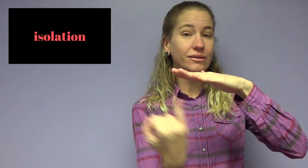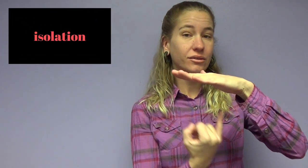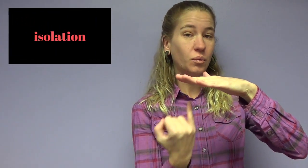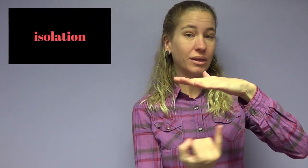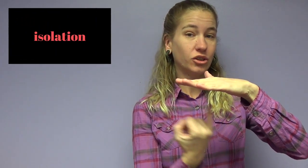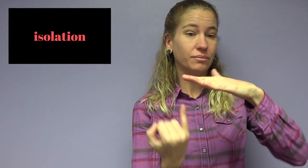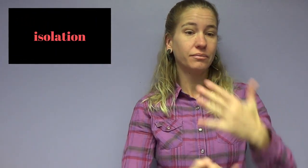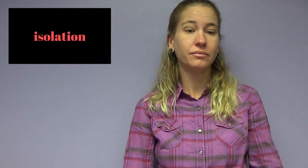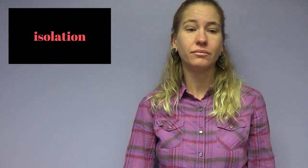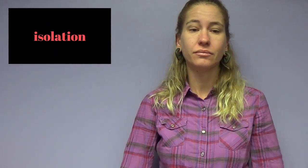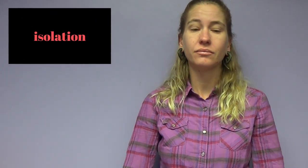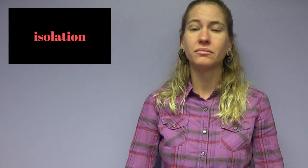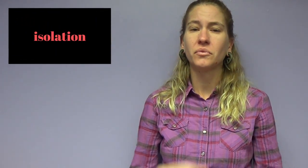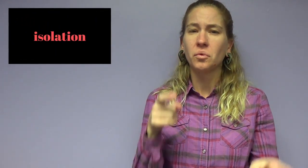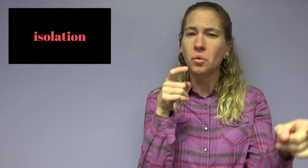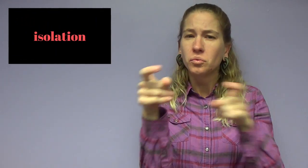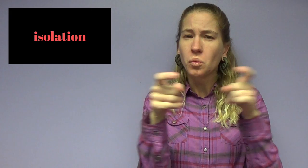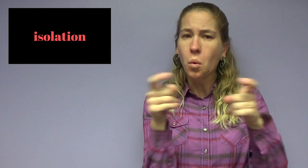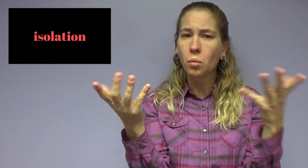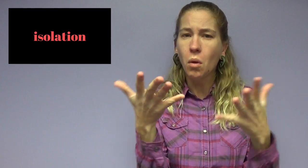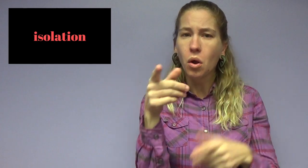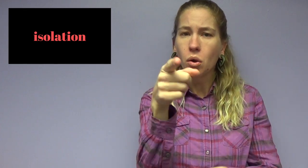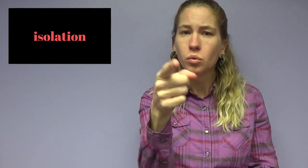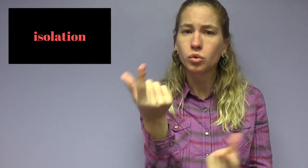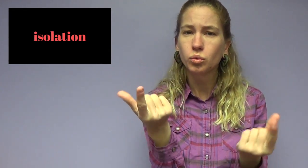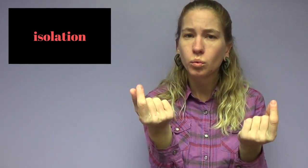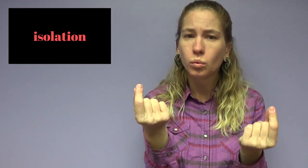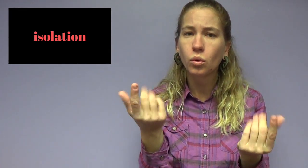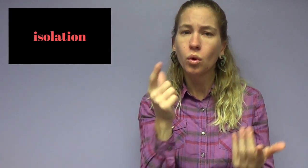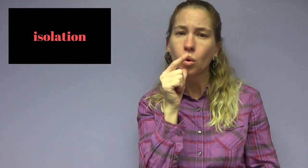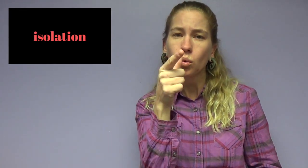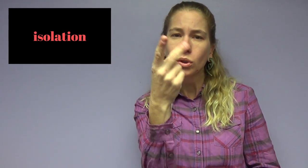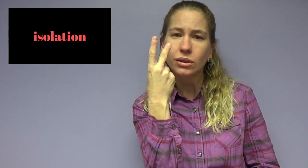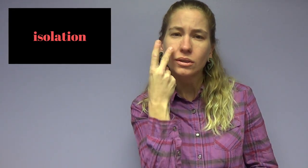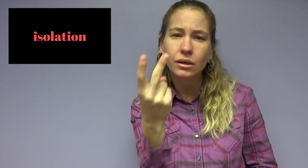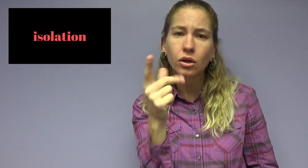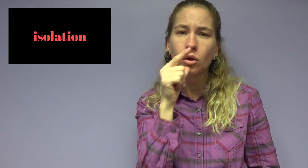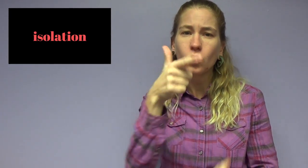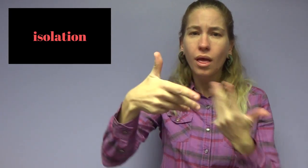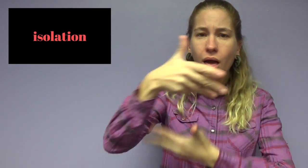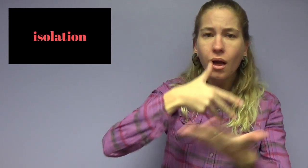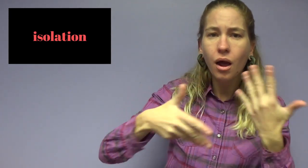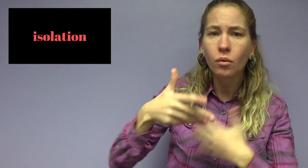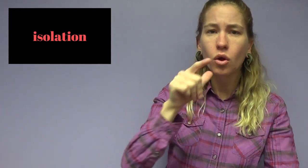Isolation. Your partner controls what you do, who you see, who you hang out with,